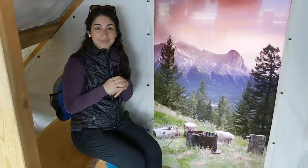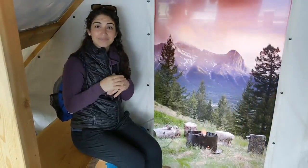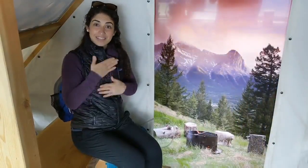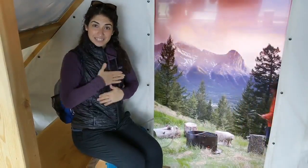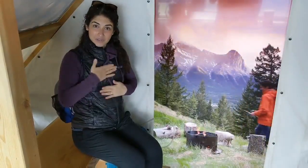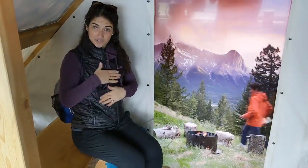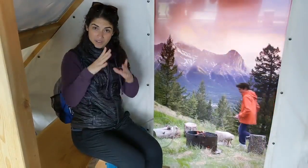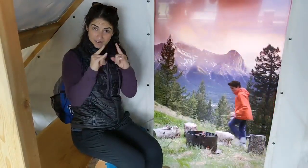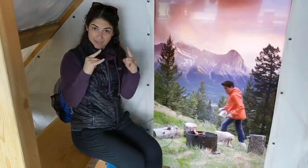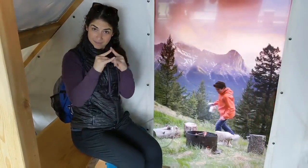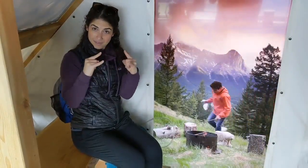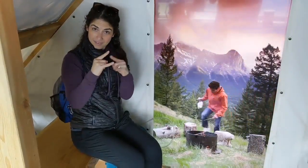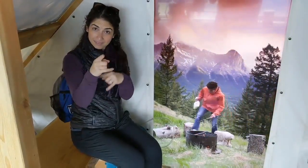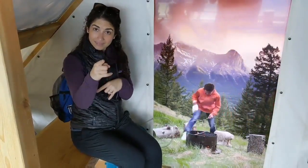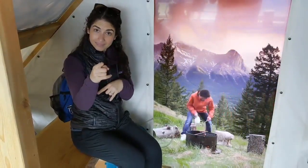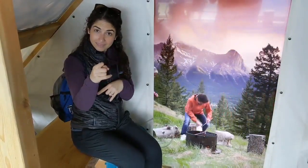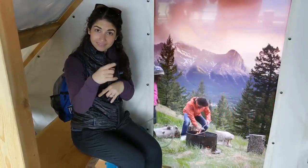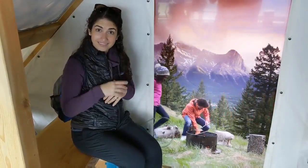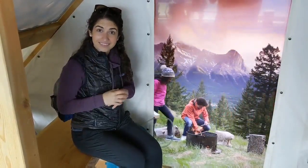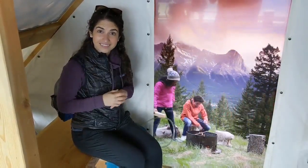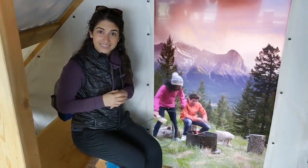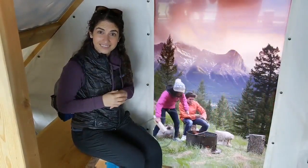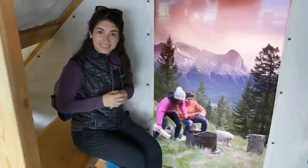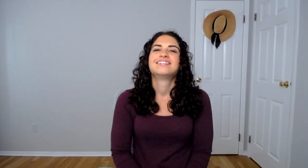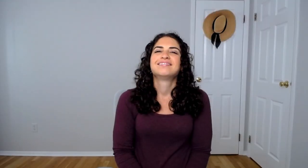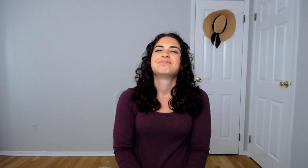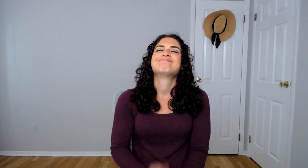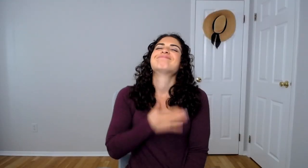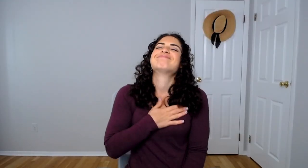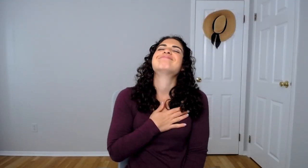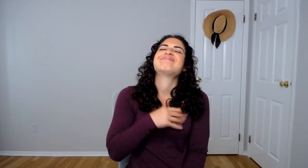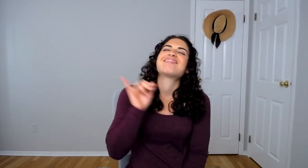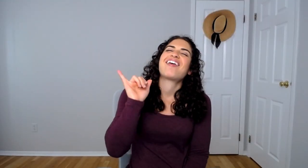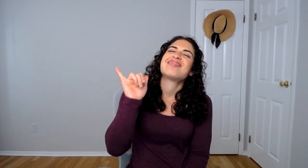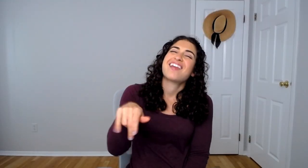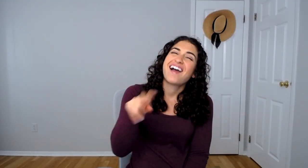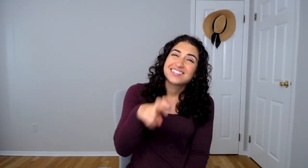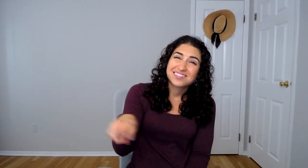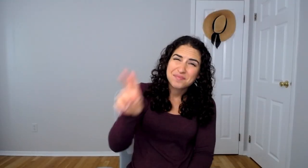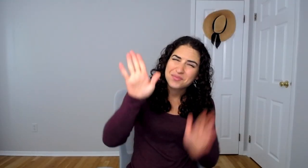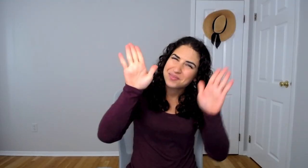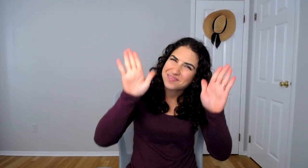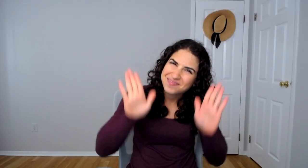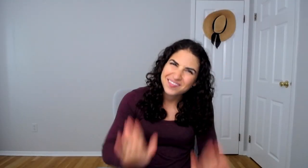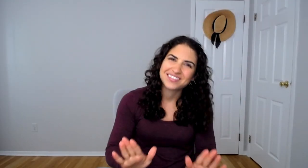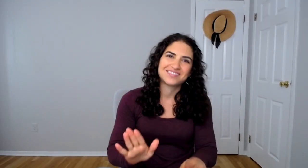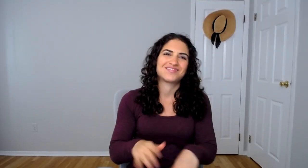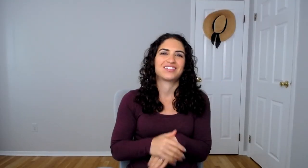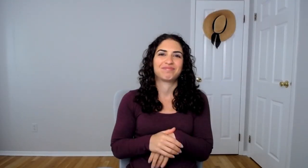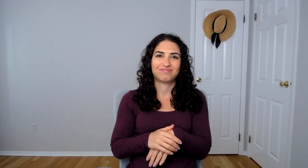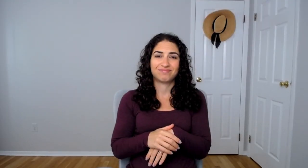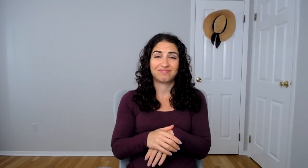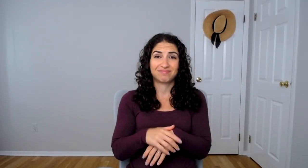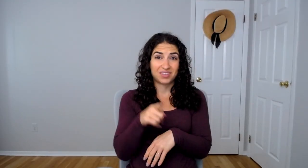Do you enjoy camping? Ugh! That trip was wonderful!